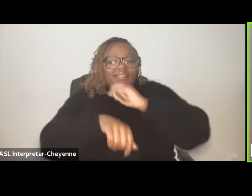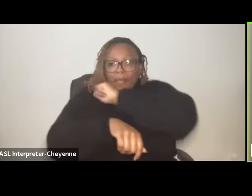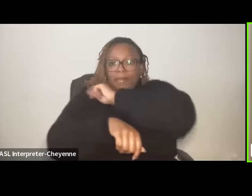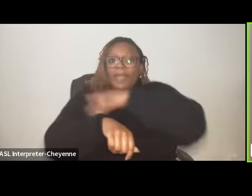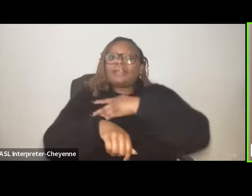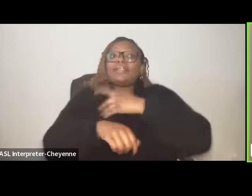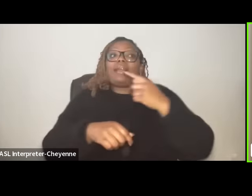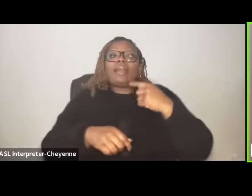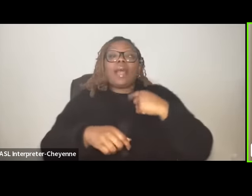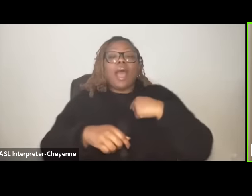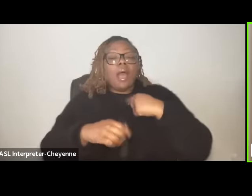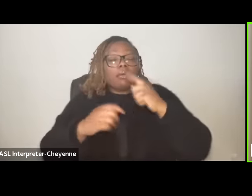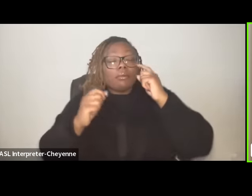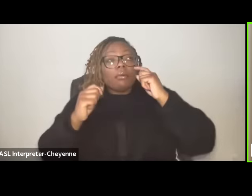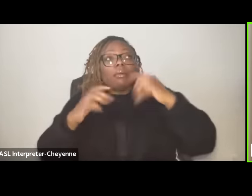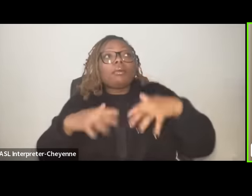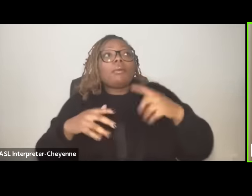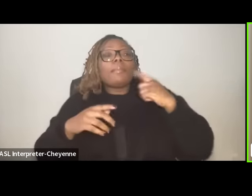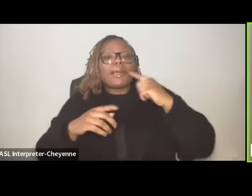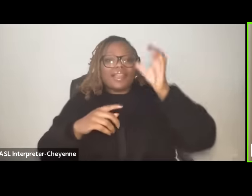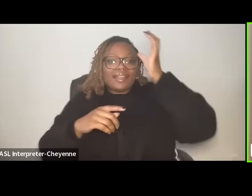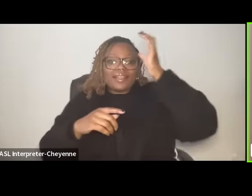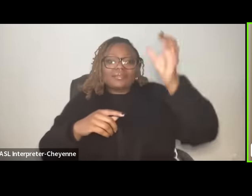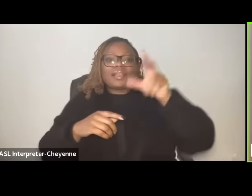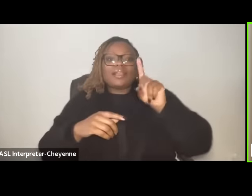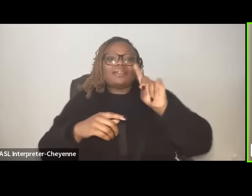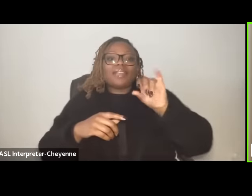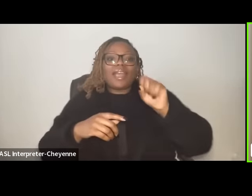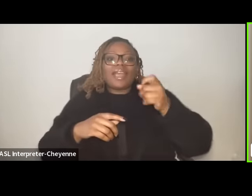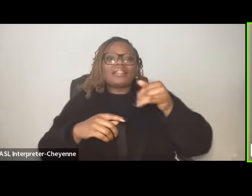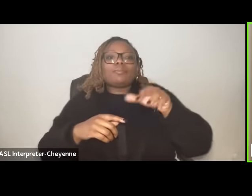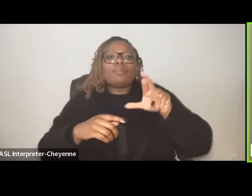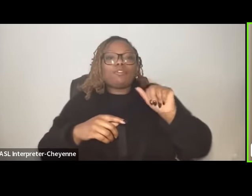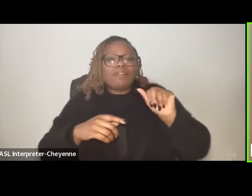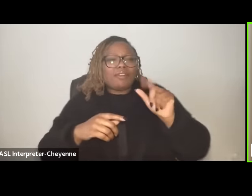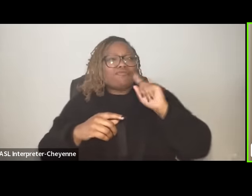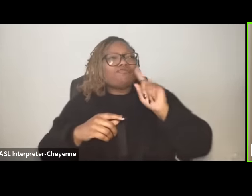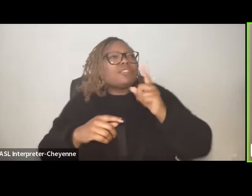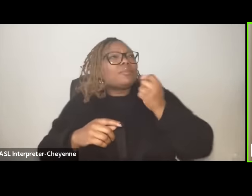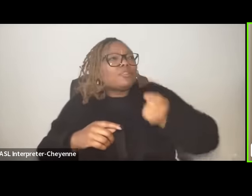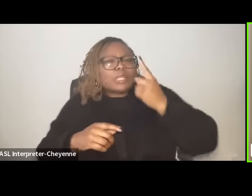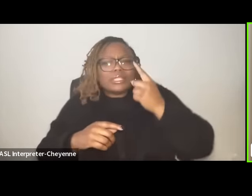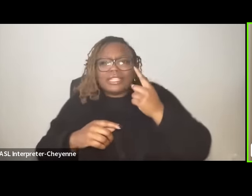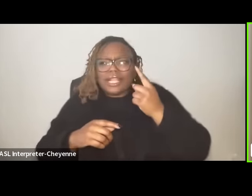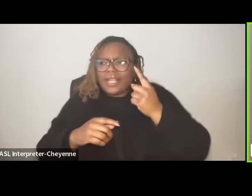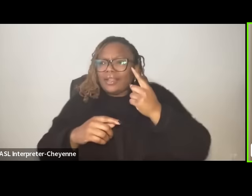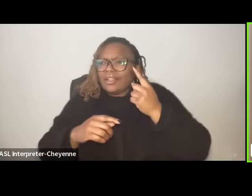diaspora besides understanding the root causes of why things aren't working right when they say why